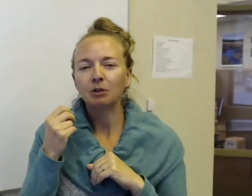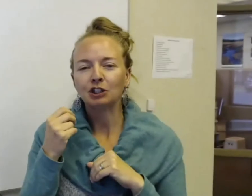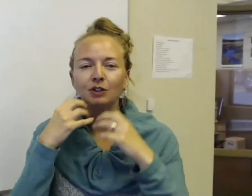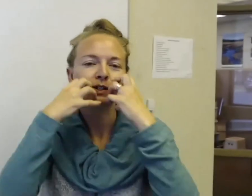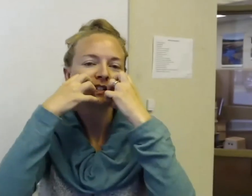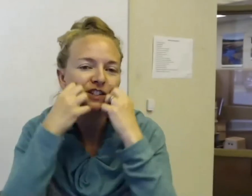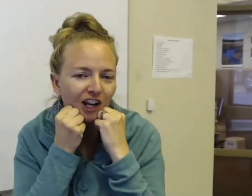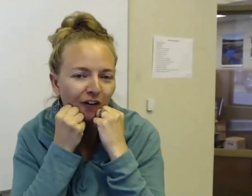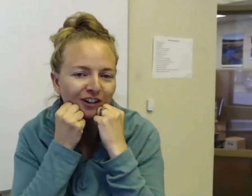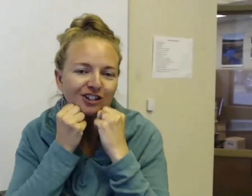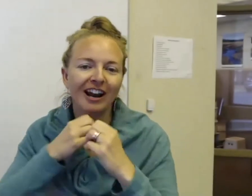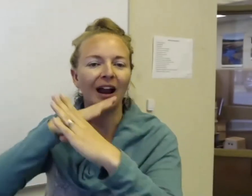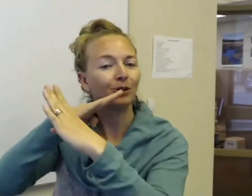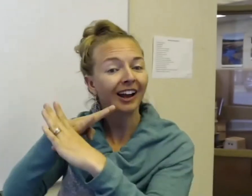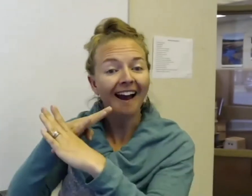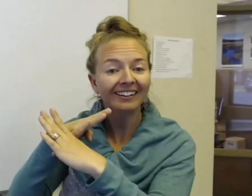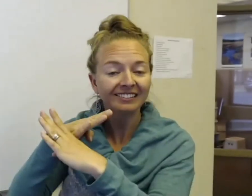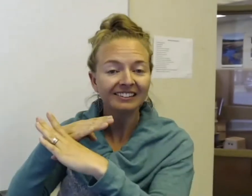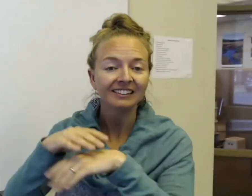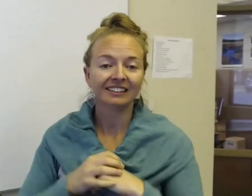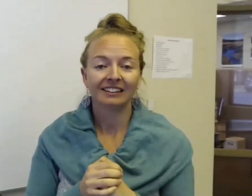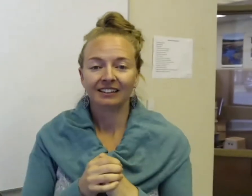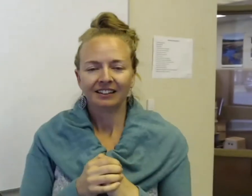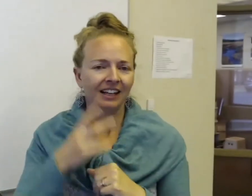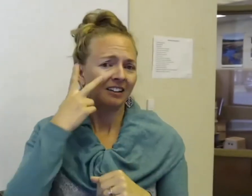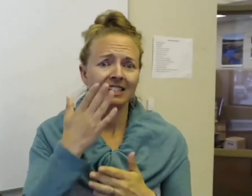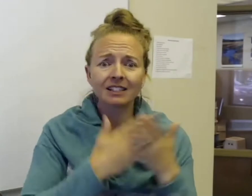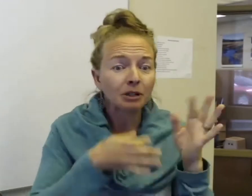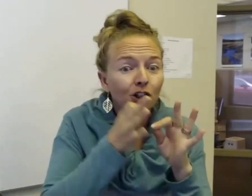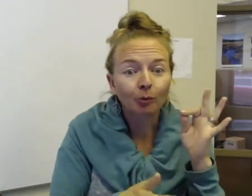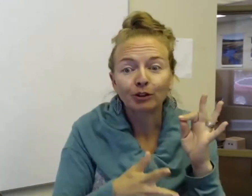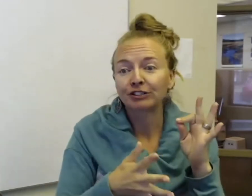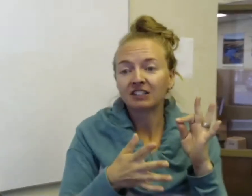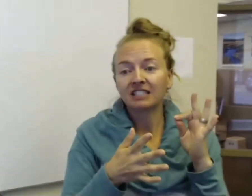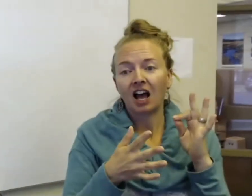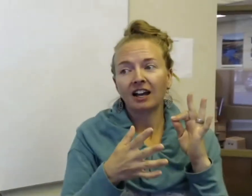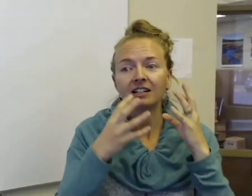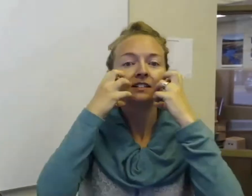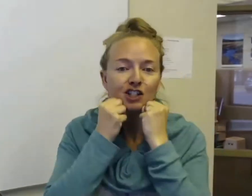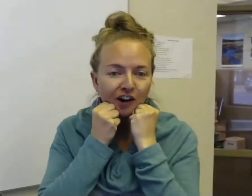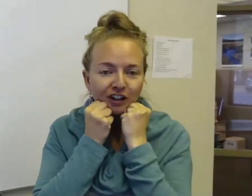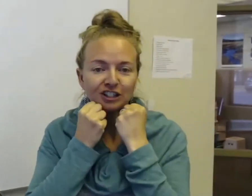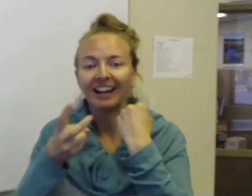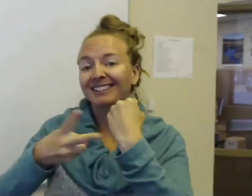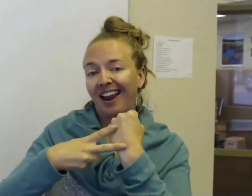do "shares" and "protect". I've seen some interpreters even sign "shared" and "safe".